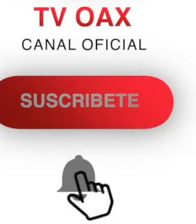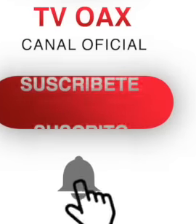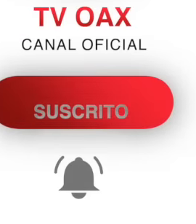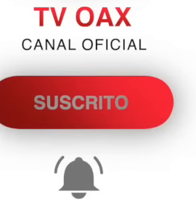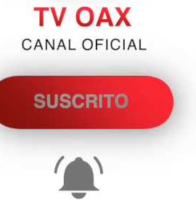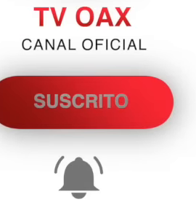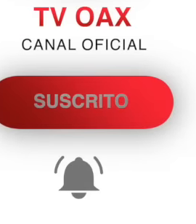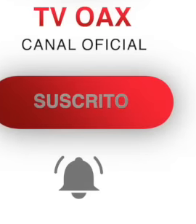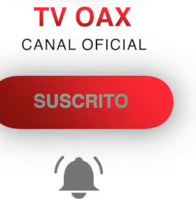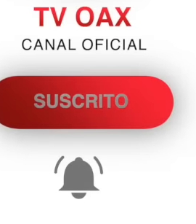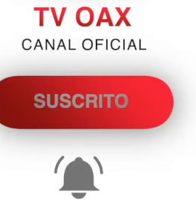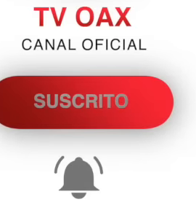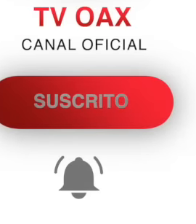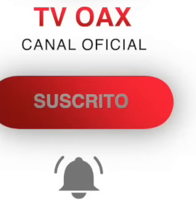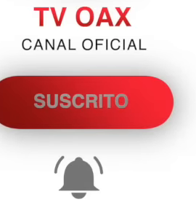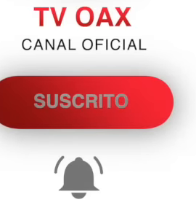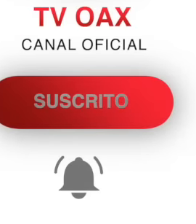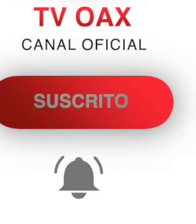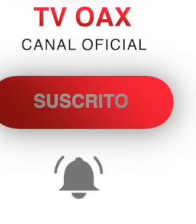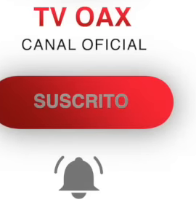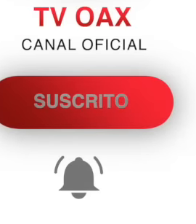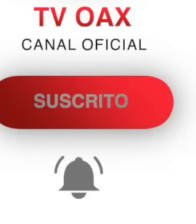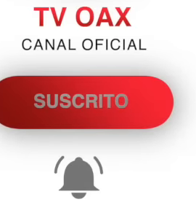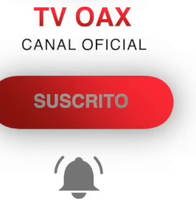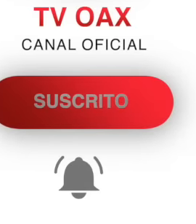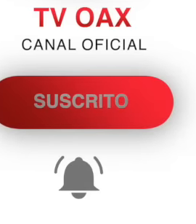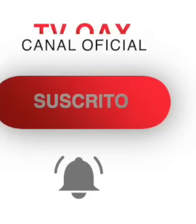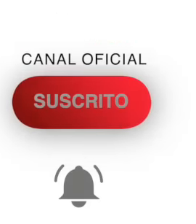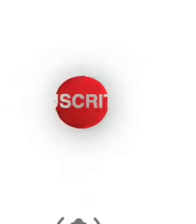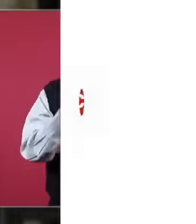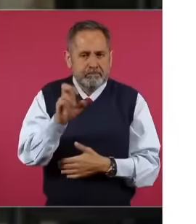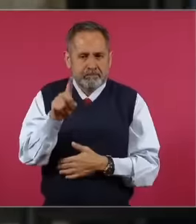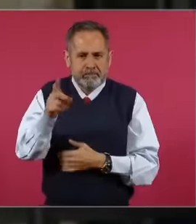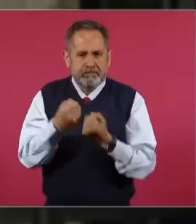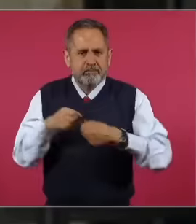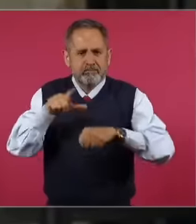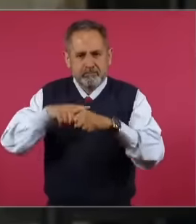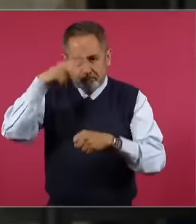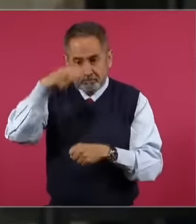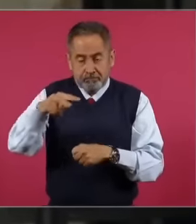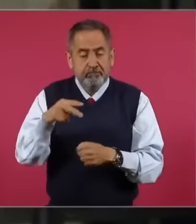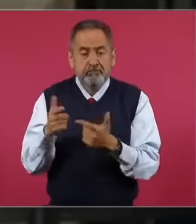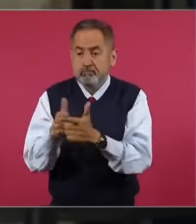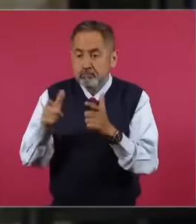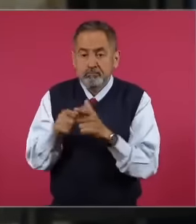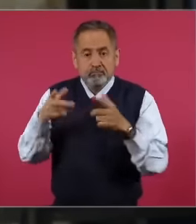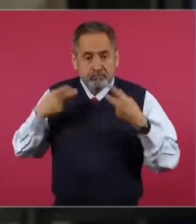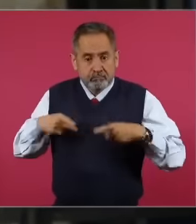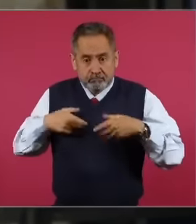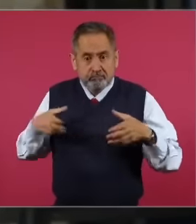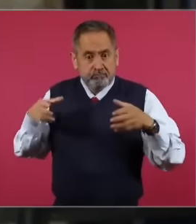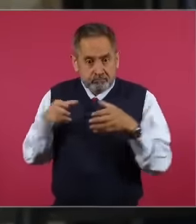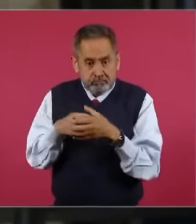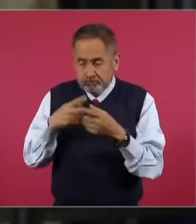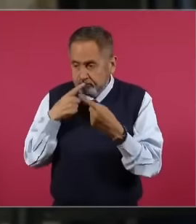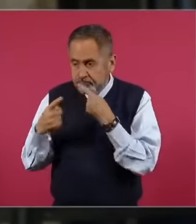President, I proposed the Mexican social network where a group of people who joined in